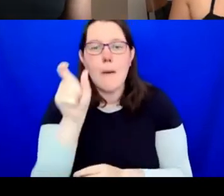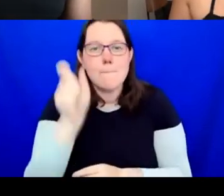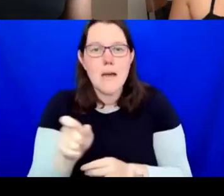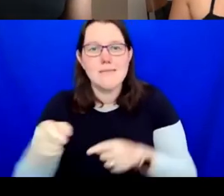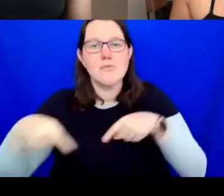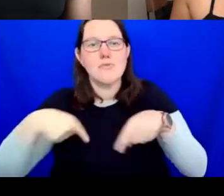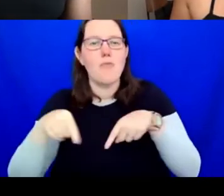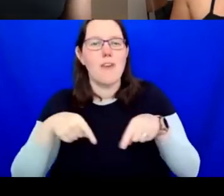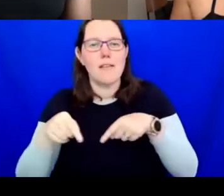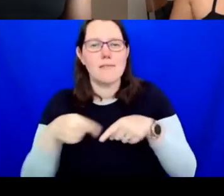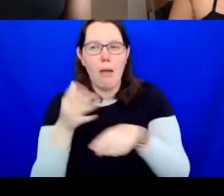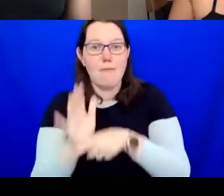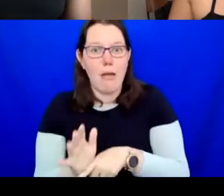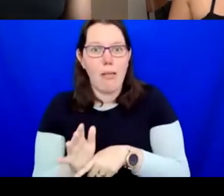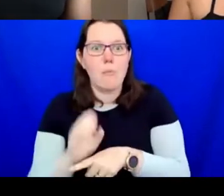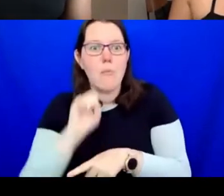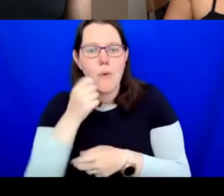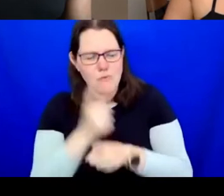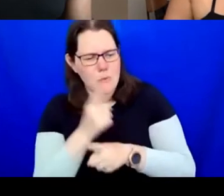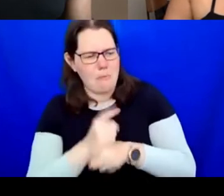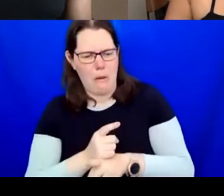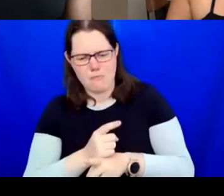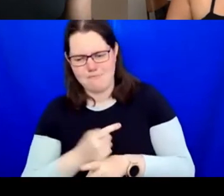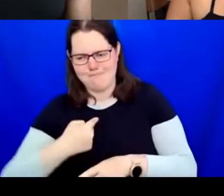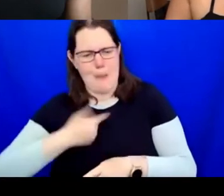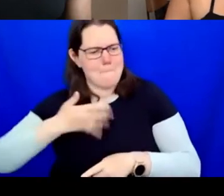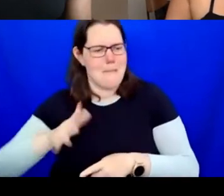et cetera. It is really important to get into the granular of that experience.